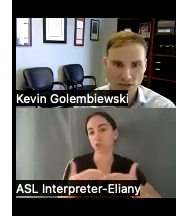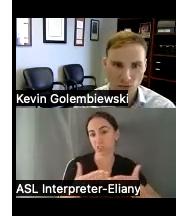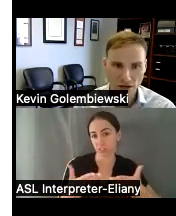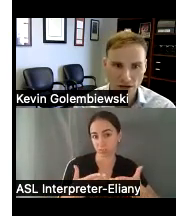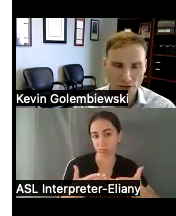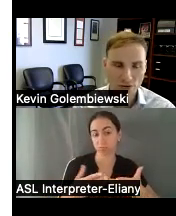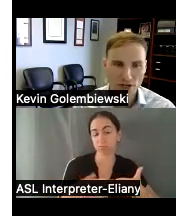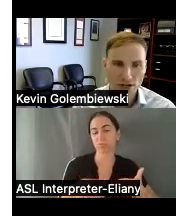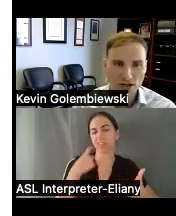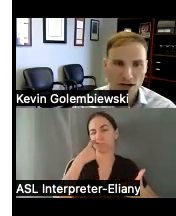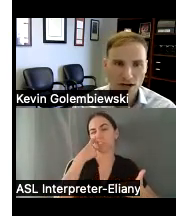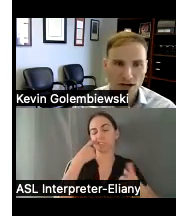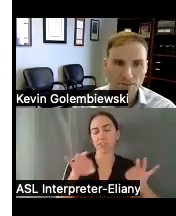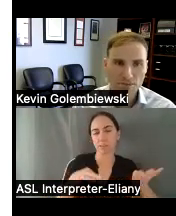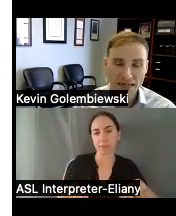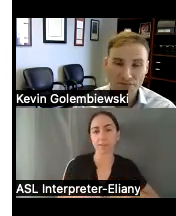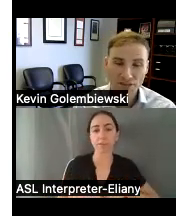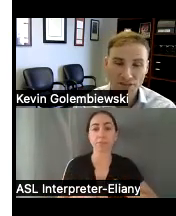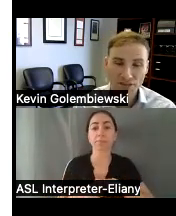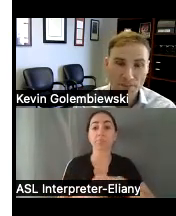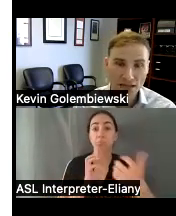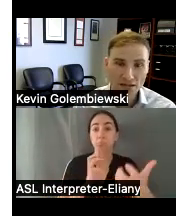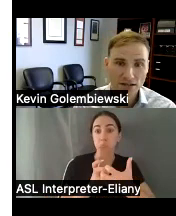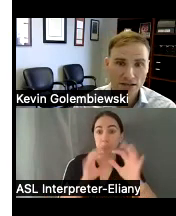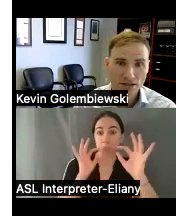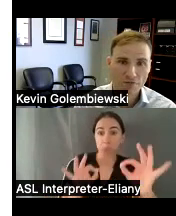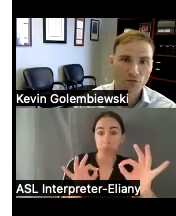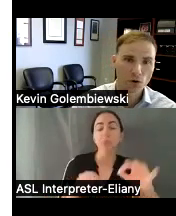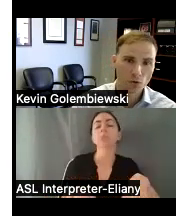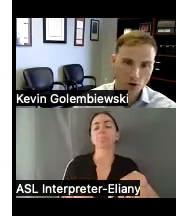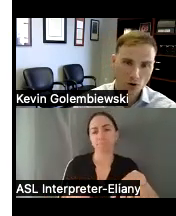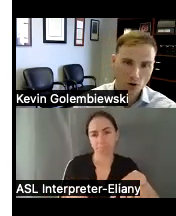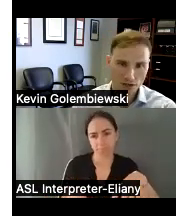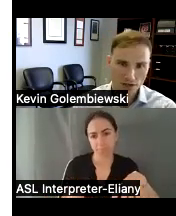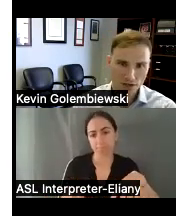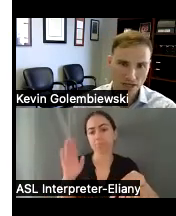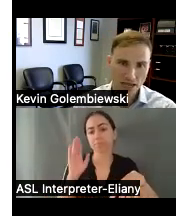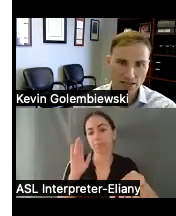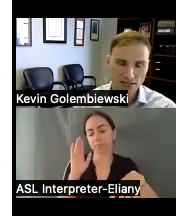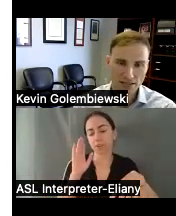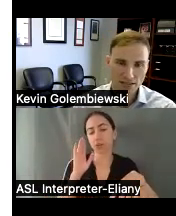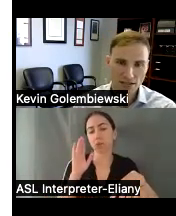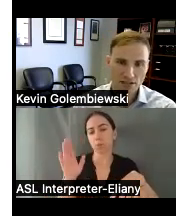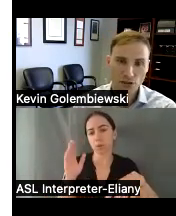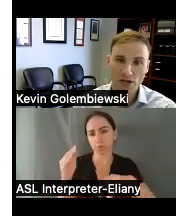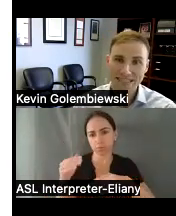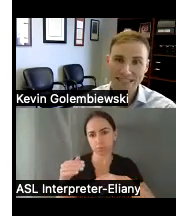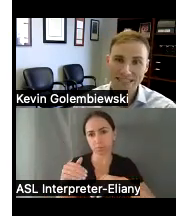just went through um and if they think it might they'll forward the case to a team